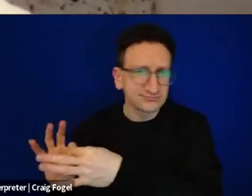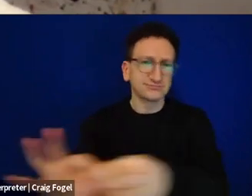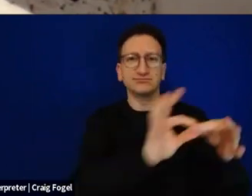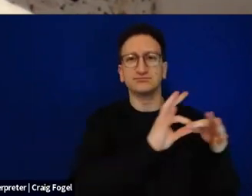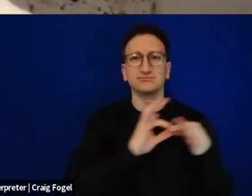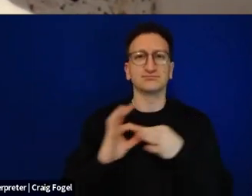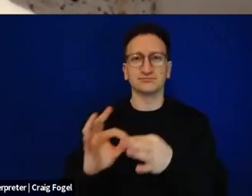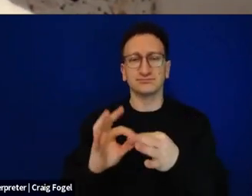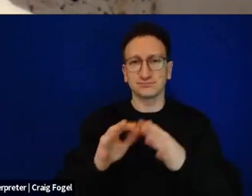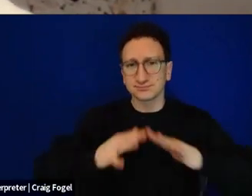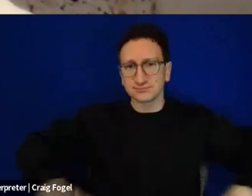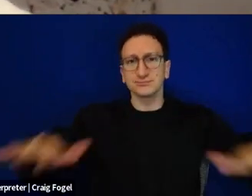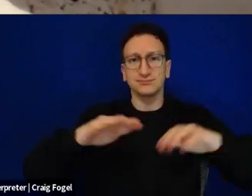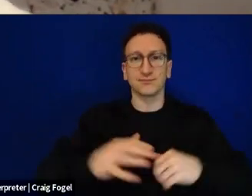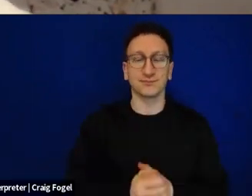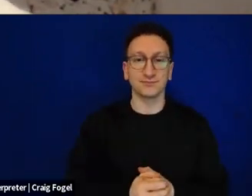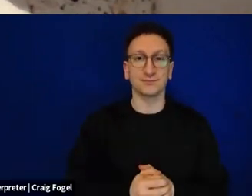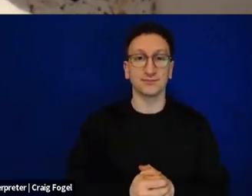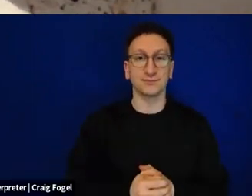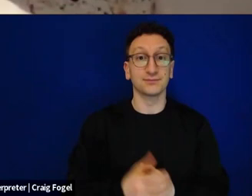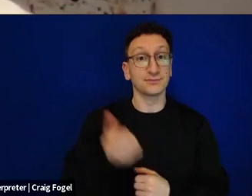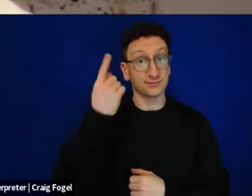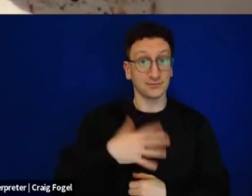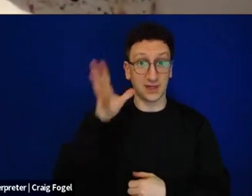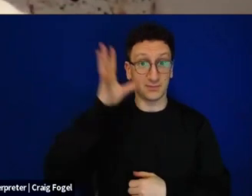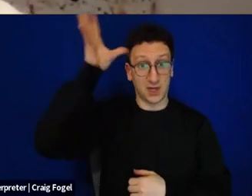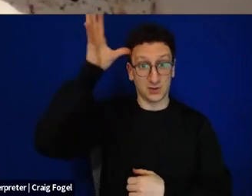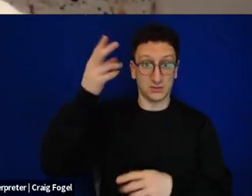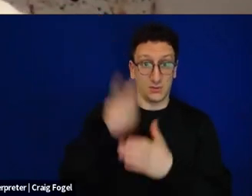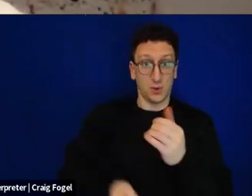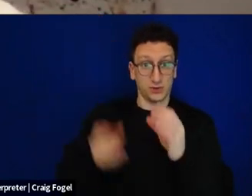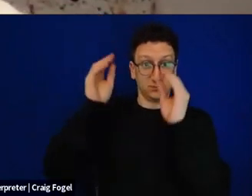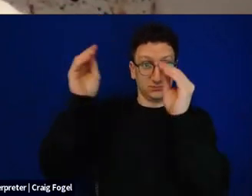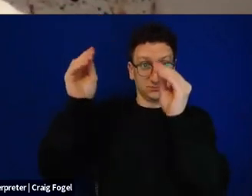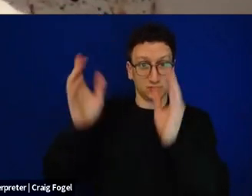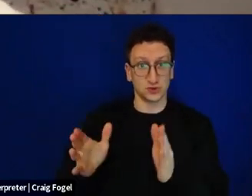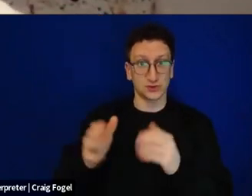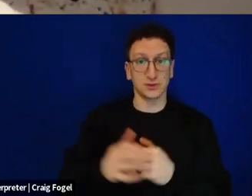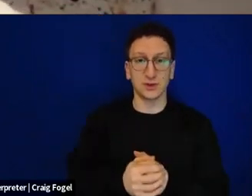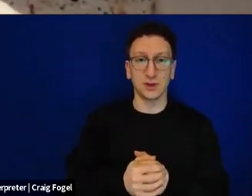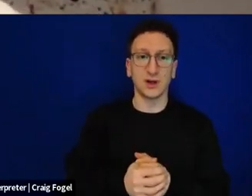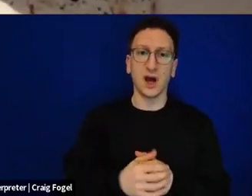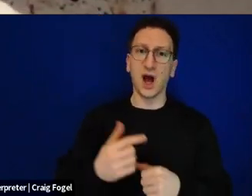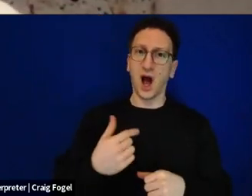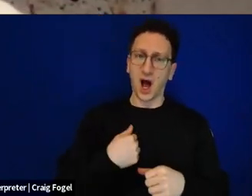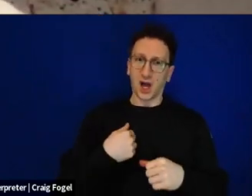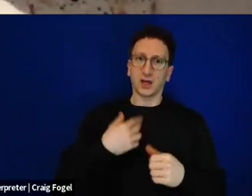I'm the son of two educators. And one of the things that drives me crazy more than anything else is missed educational opportunities.